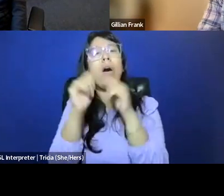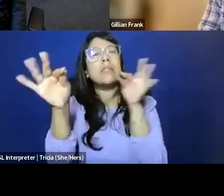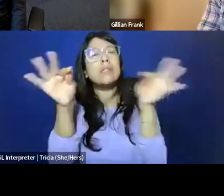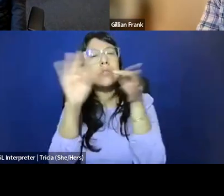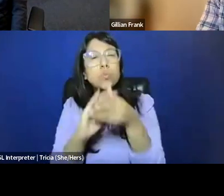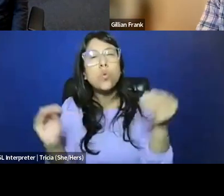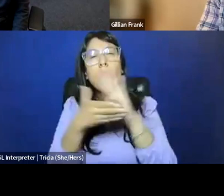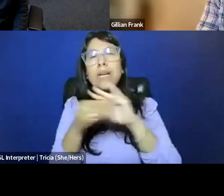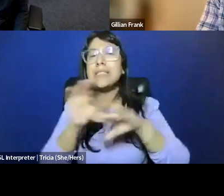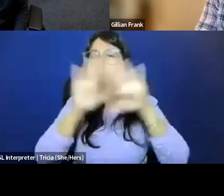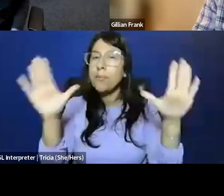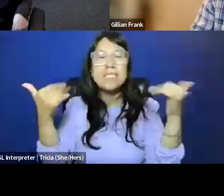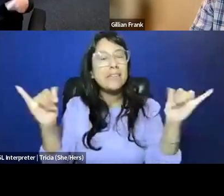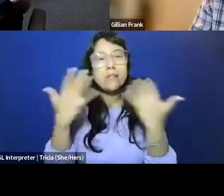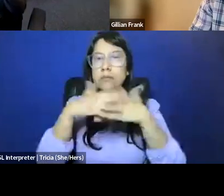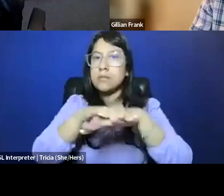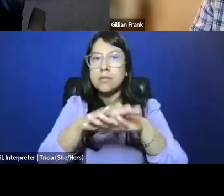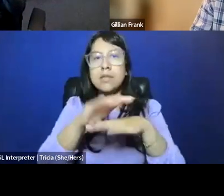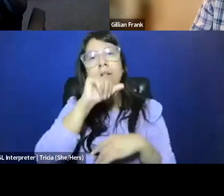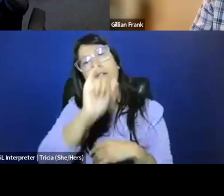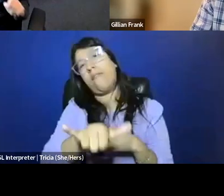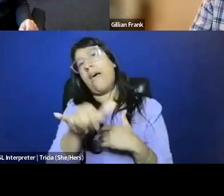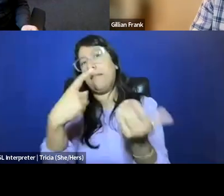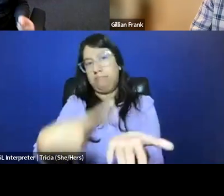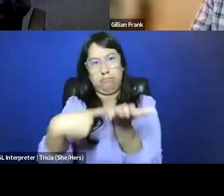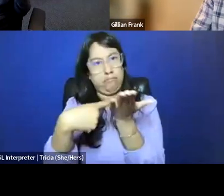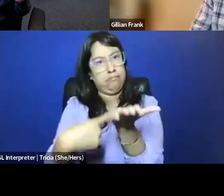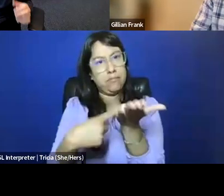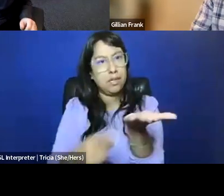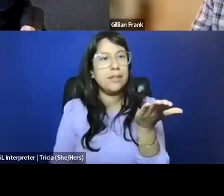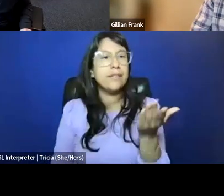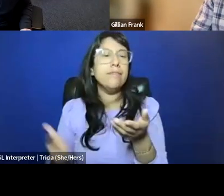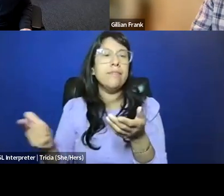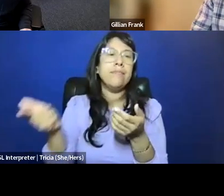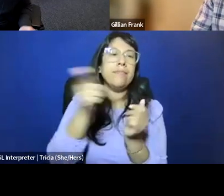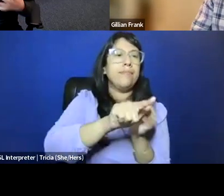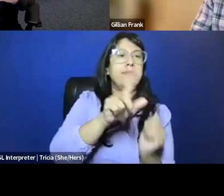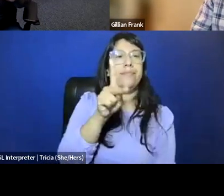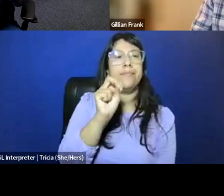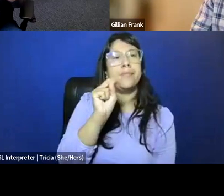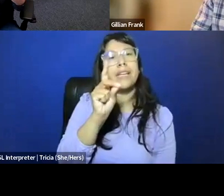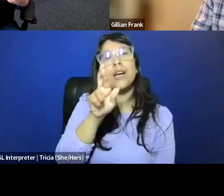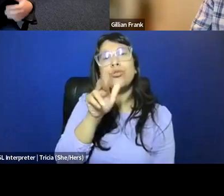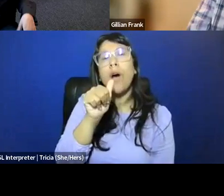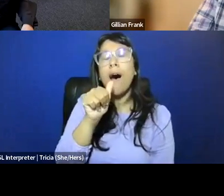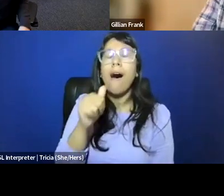So I'm loving the synthetic conversation in that regard. Well, I always appreciate an answer that praises me.